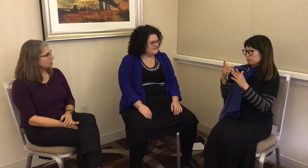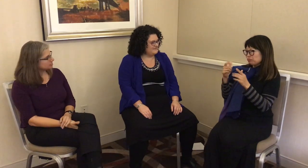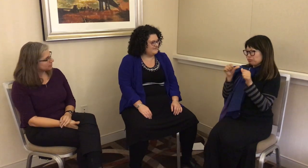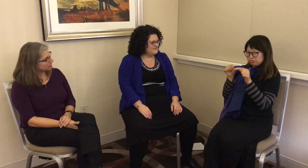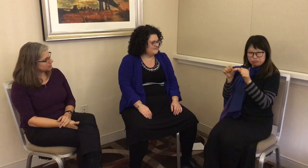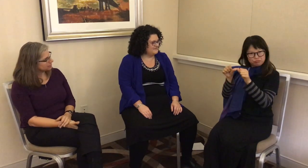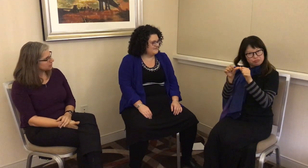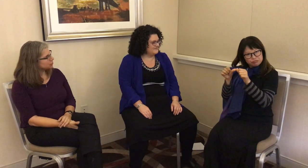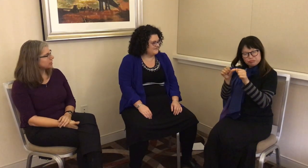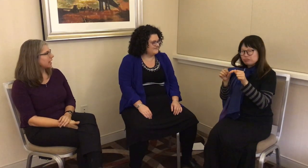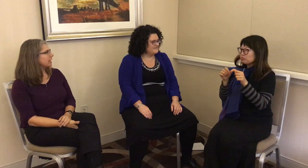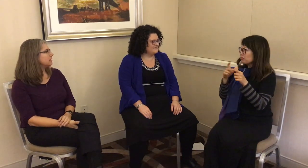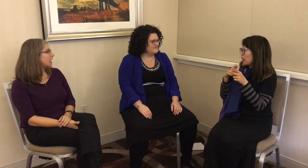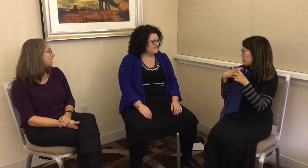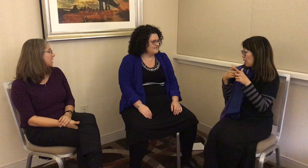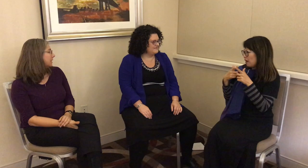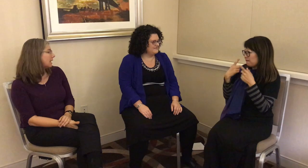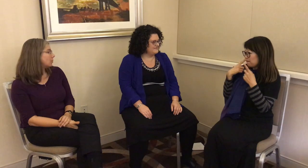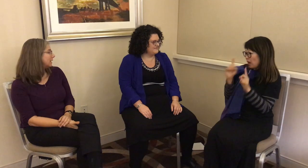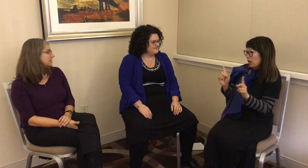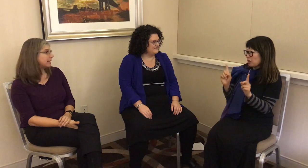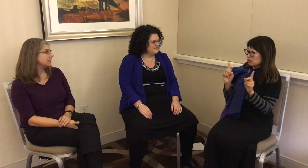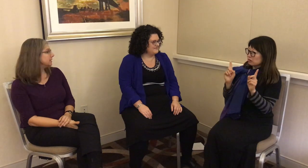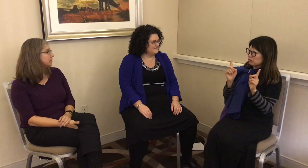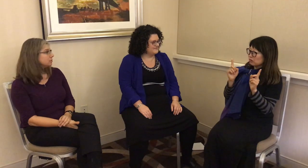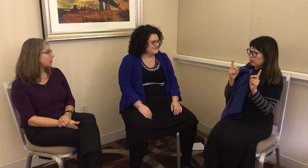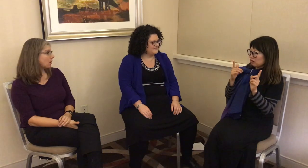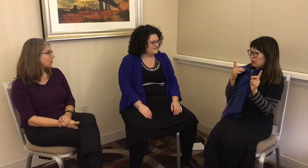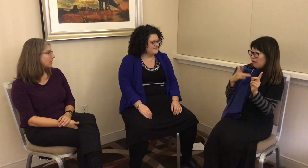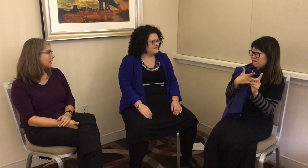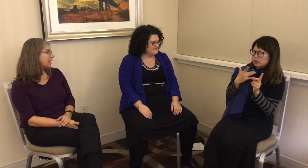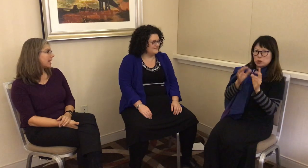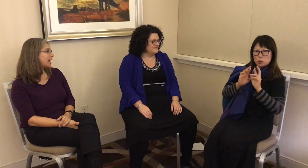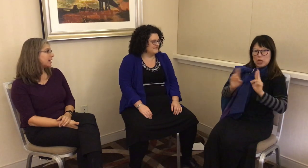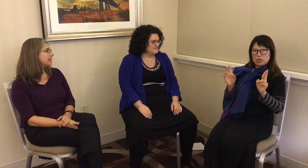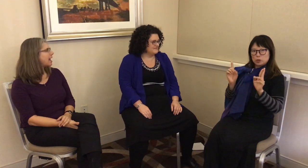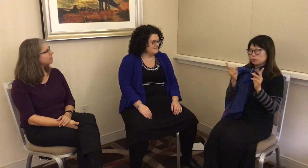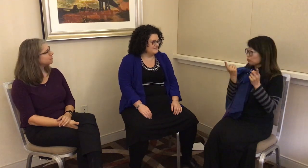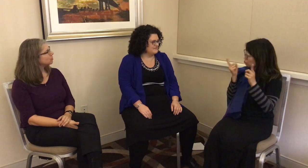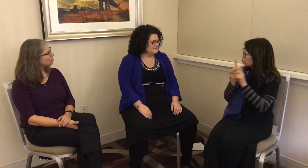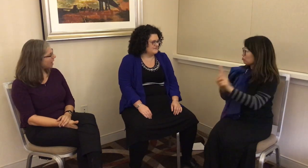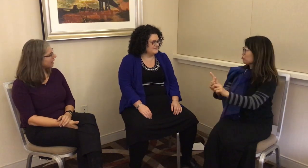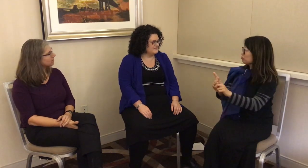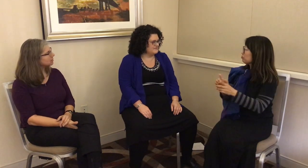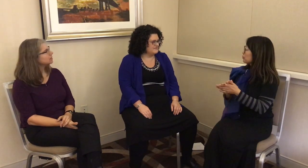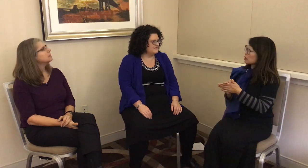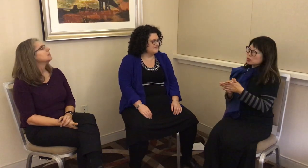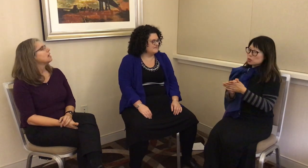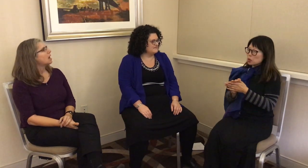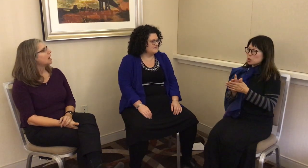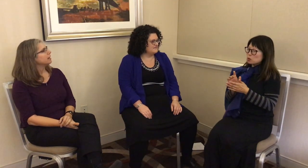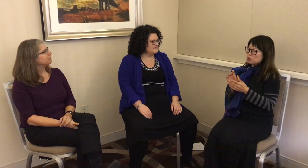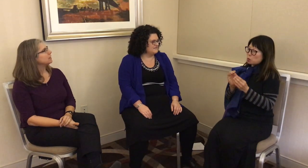about going to the village. Then, I went, and I continued to go. After a while, I felt